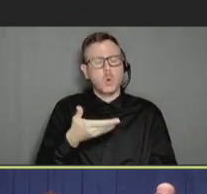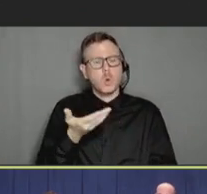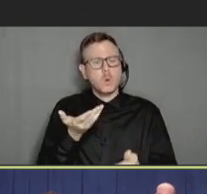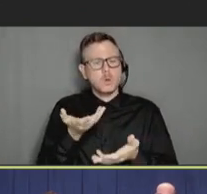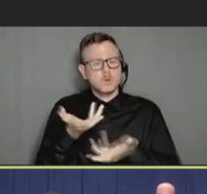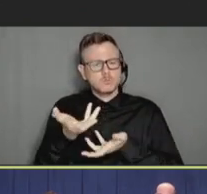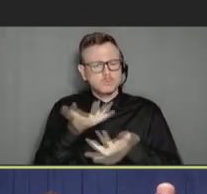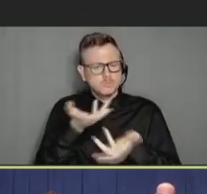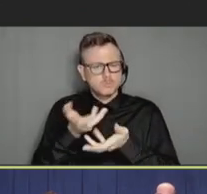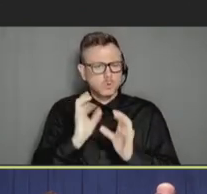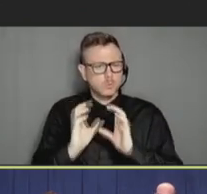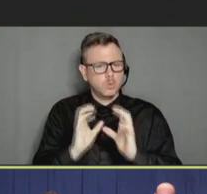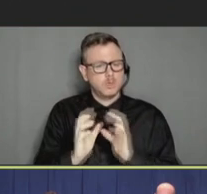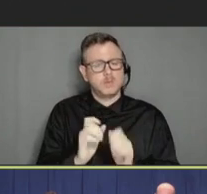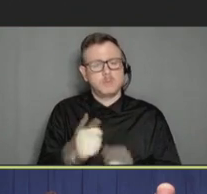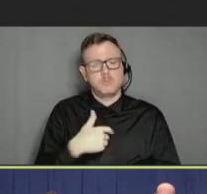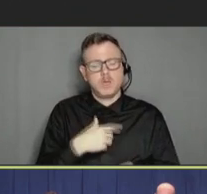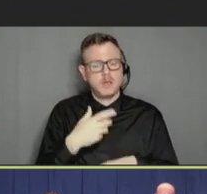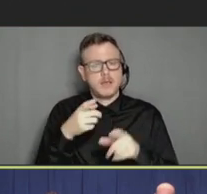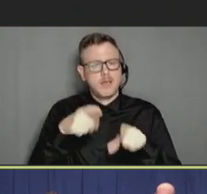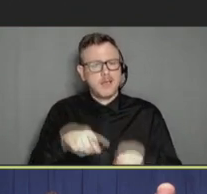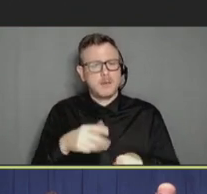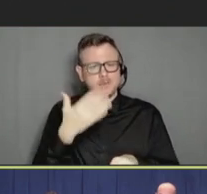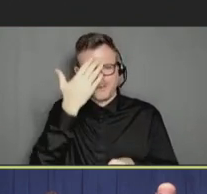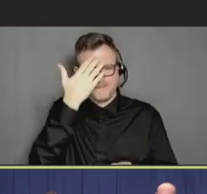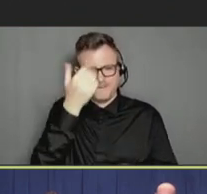in those situations they just forget that they're dealing with another person that they